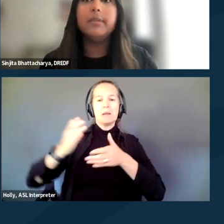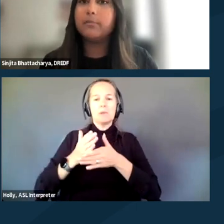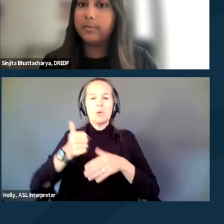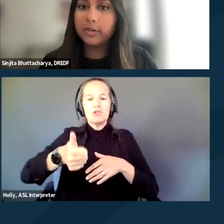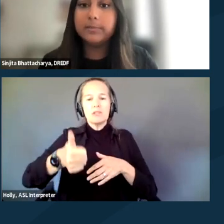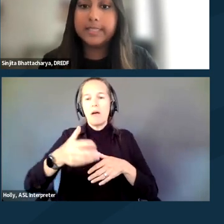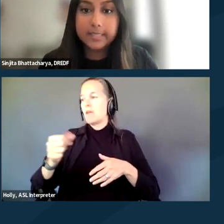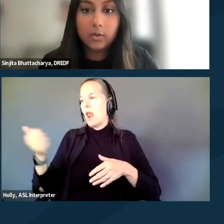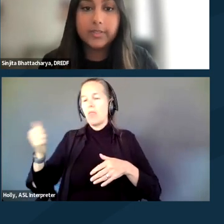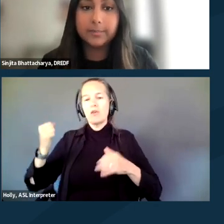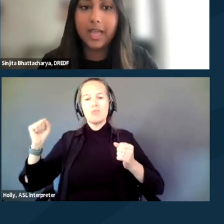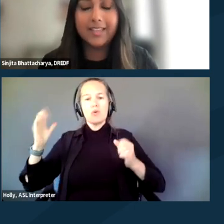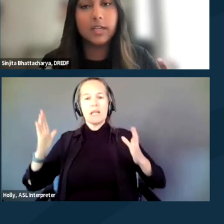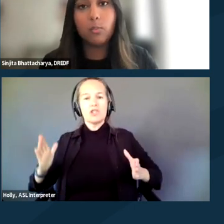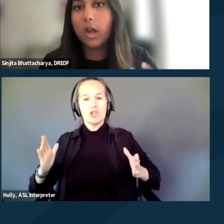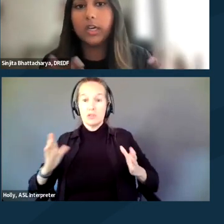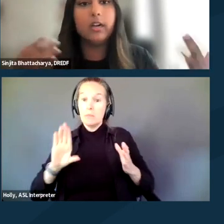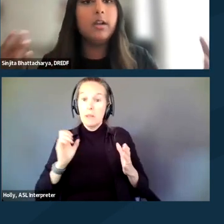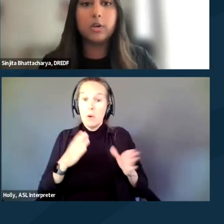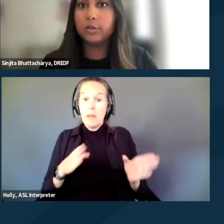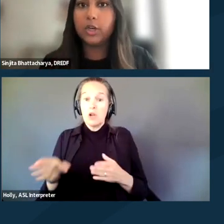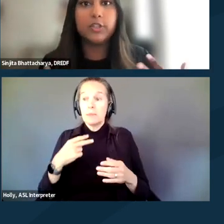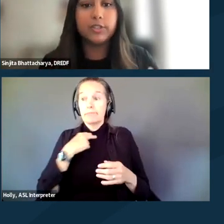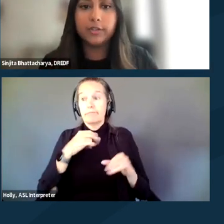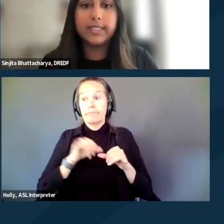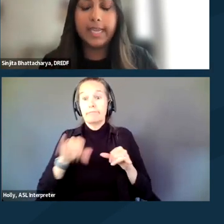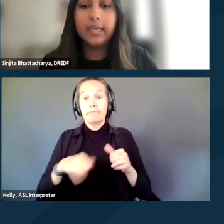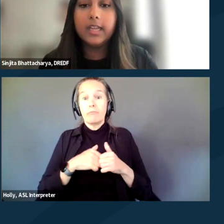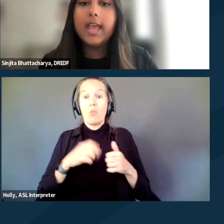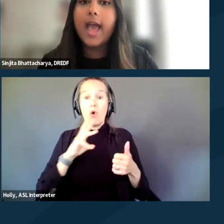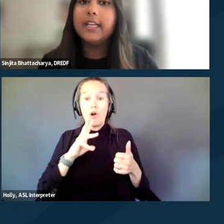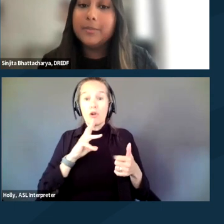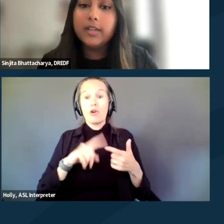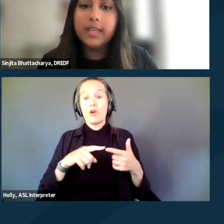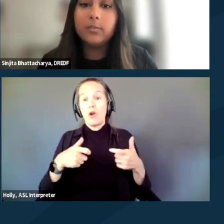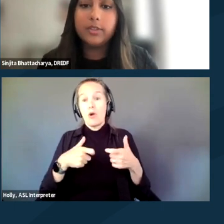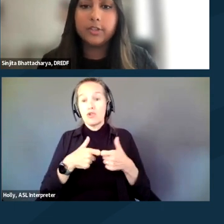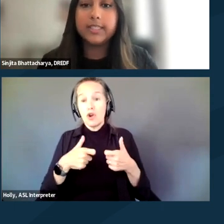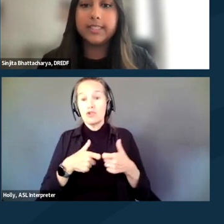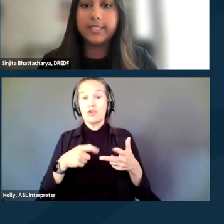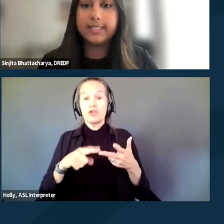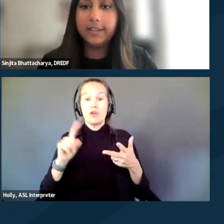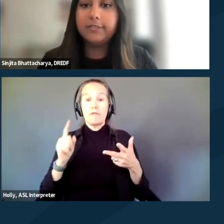being prepared to be stuck with supplies like water, portable chargers, first aid, and communicating with others to stay safe,